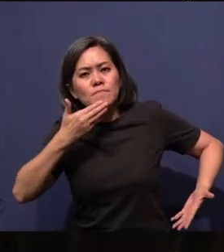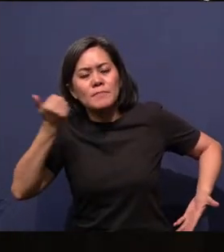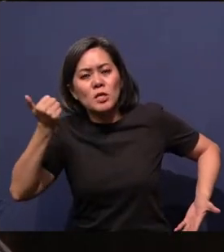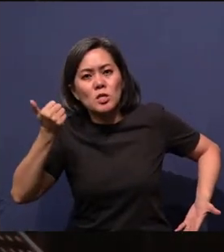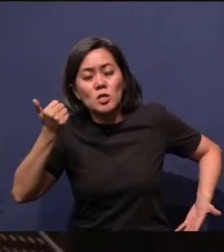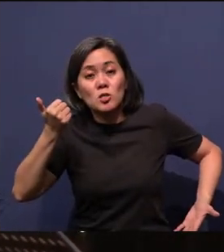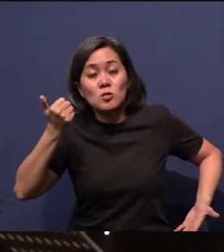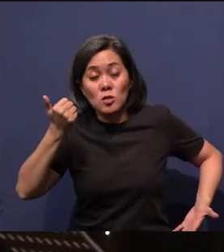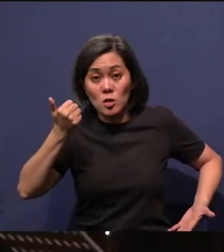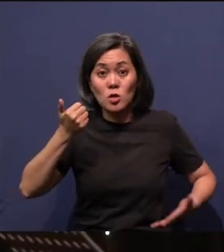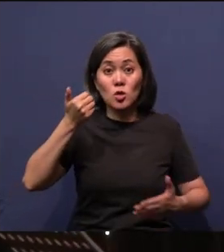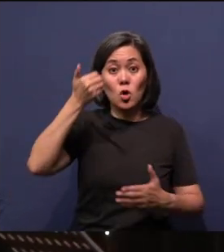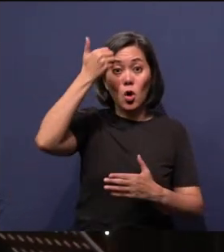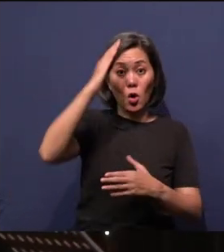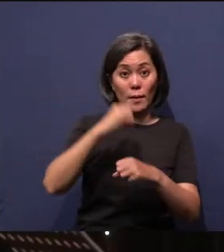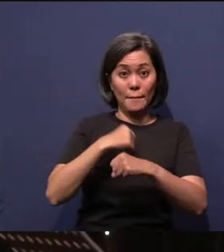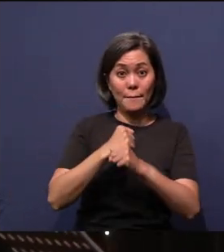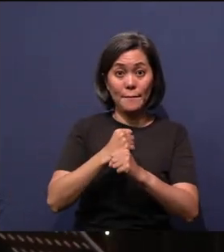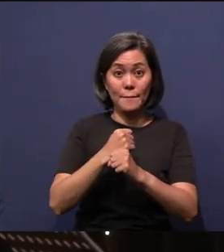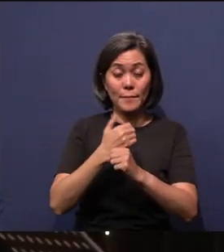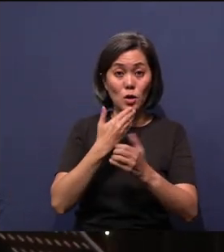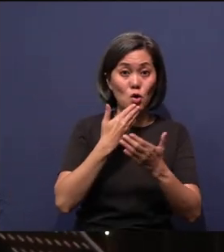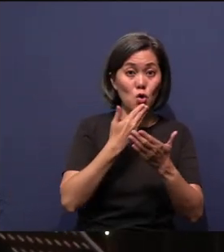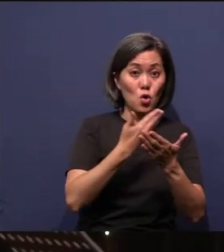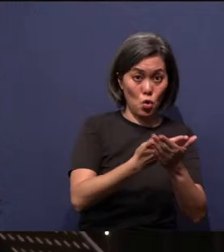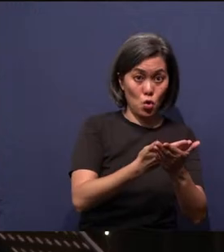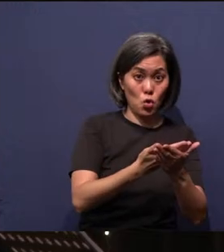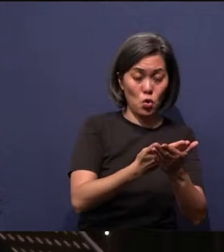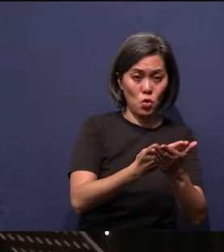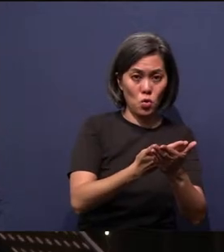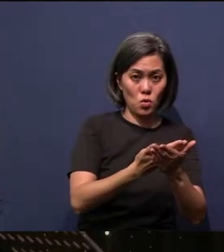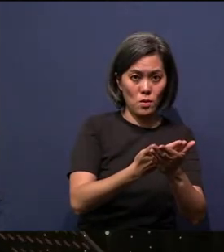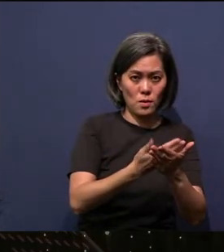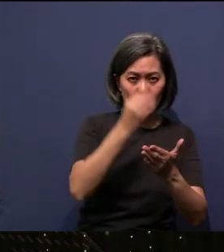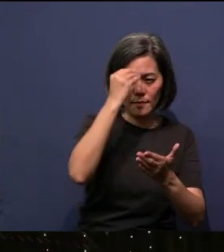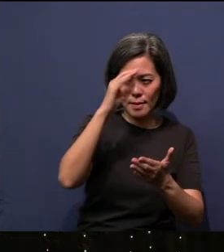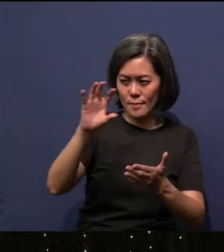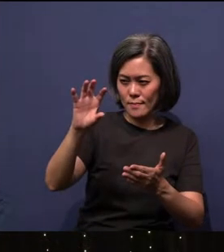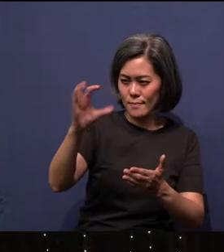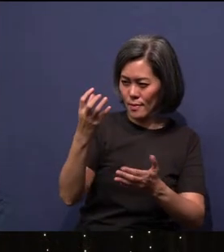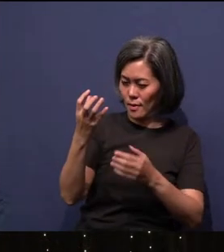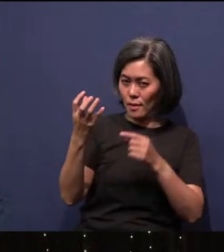good, man ate the fruit in disobedience and we made a ruin.